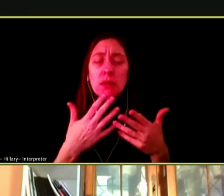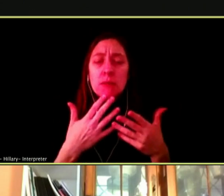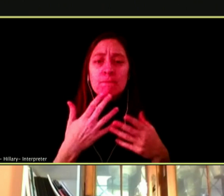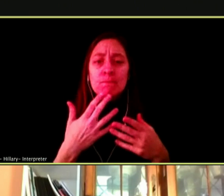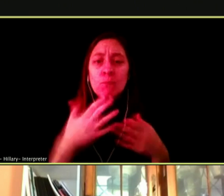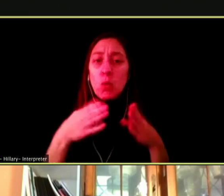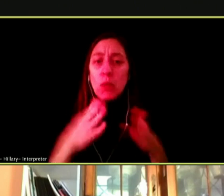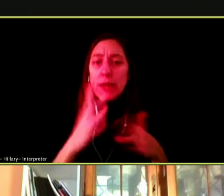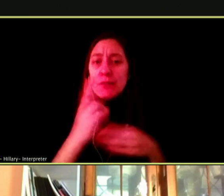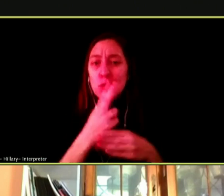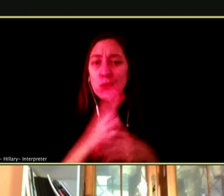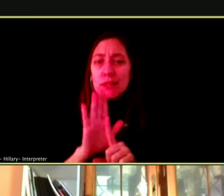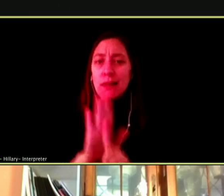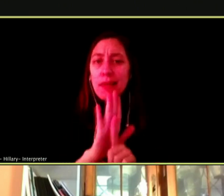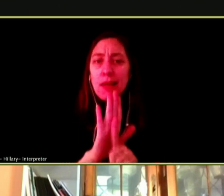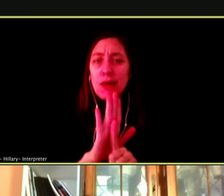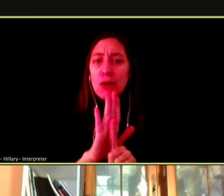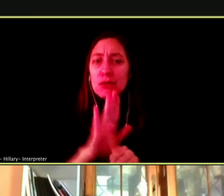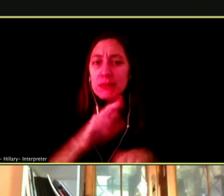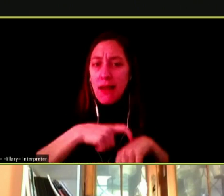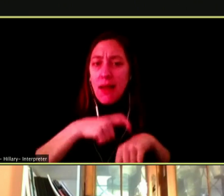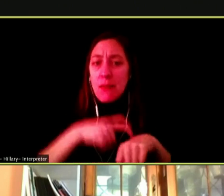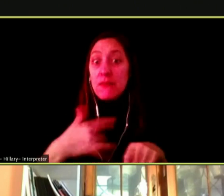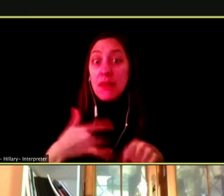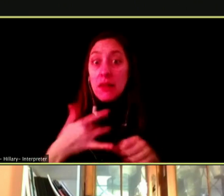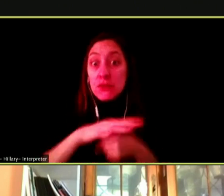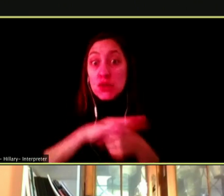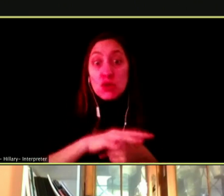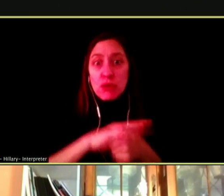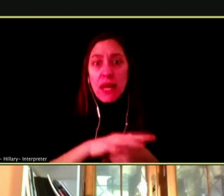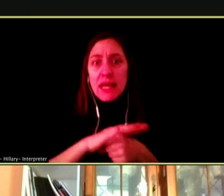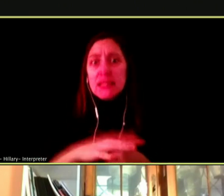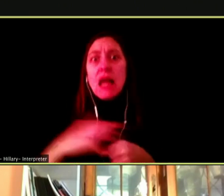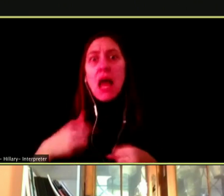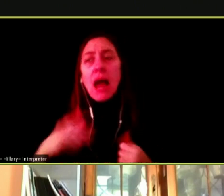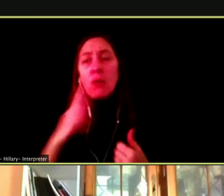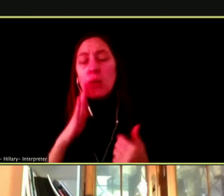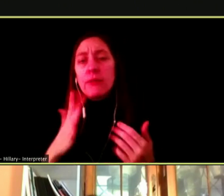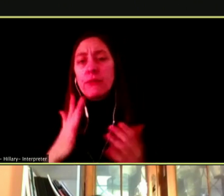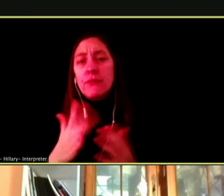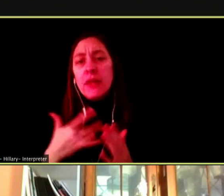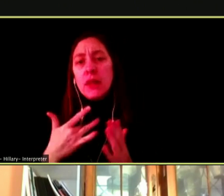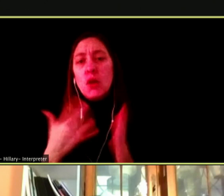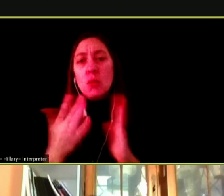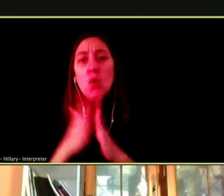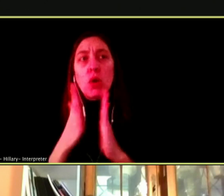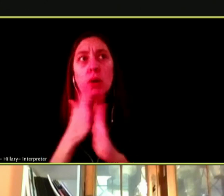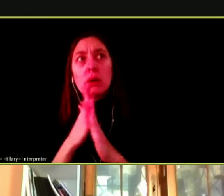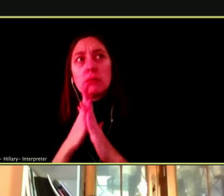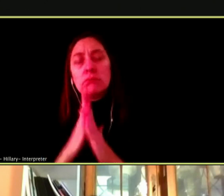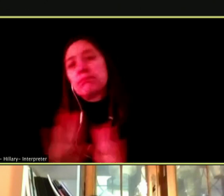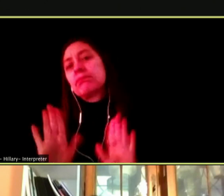THEY THINK IF THEY ARE STRESSED THEY DON'T REALIZE IT IS AN ADDICTION AND THAT THEY BECOME